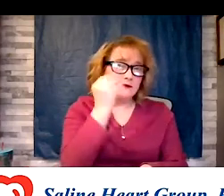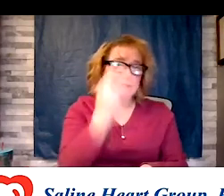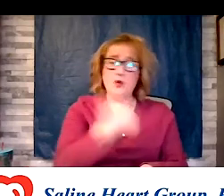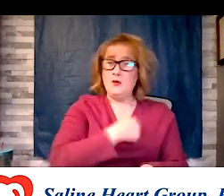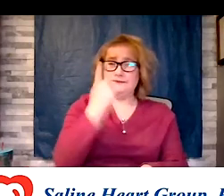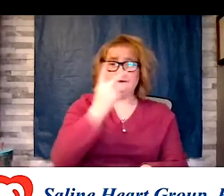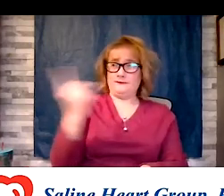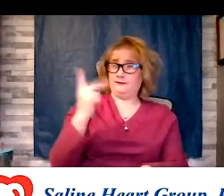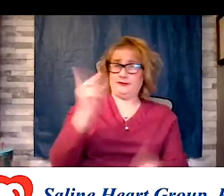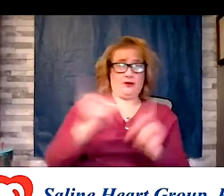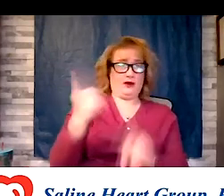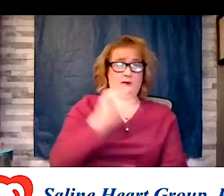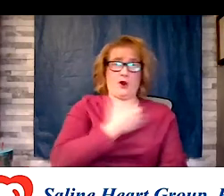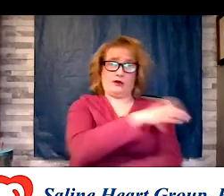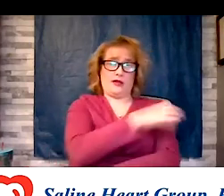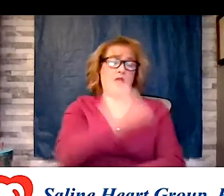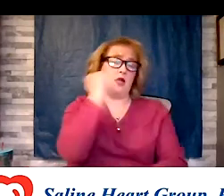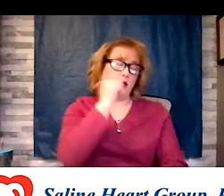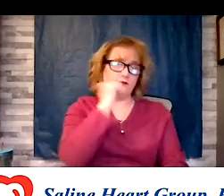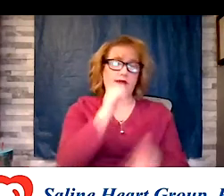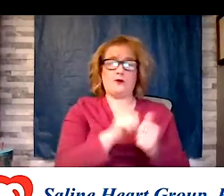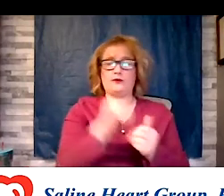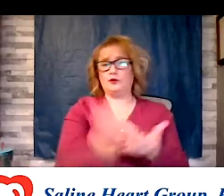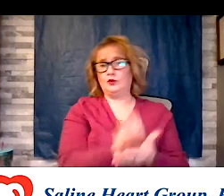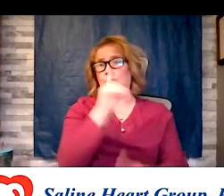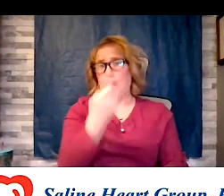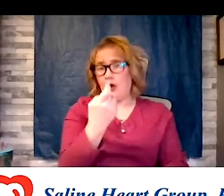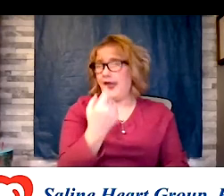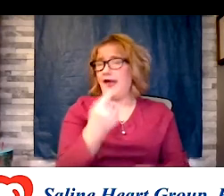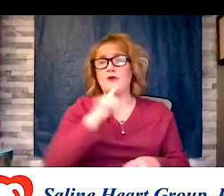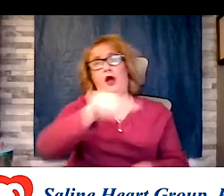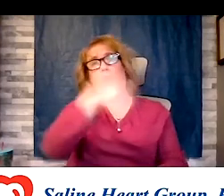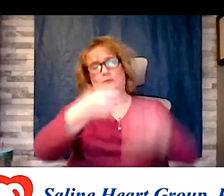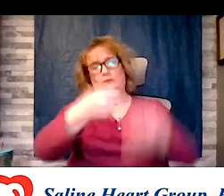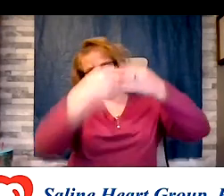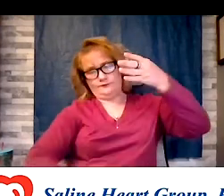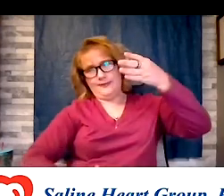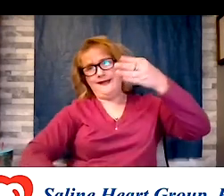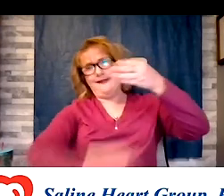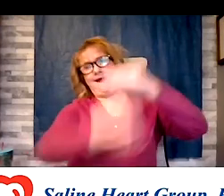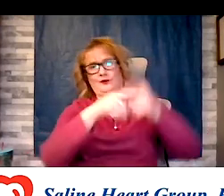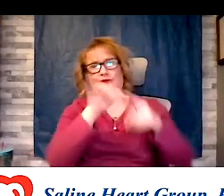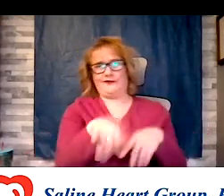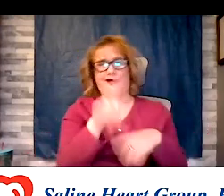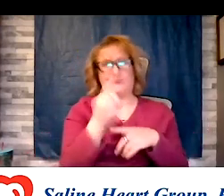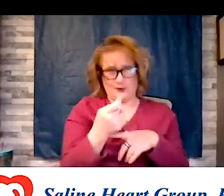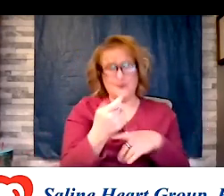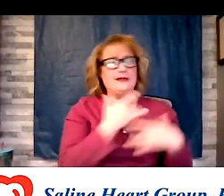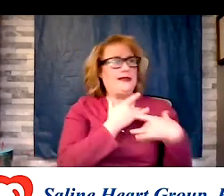diagnosis and a host of other diagnosis because these things they tend to run together.